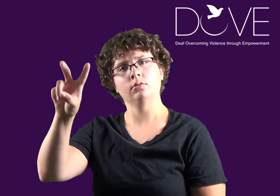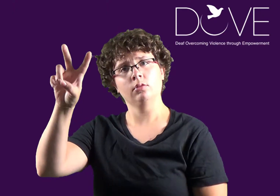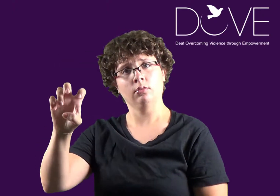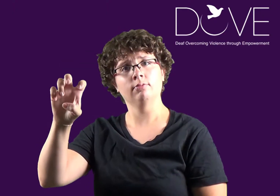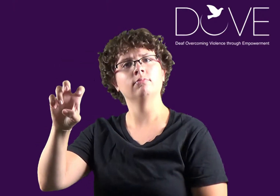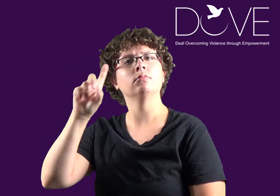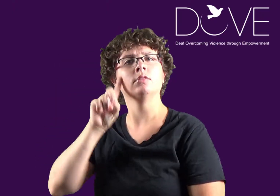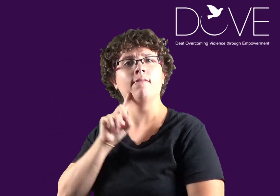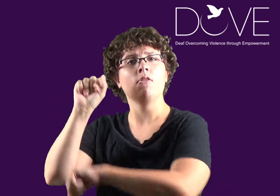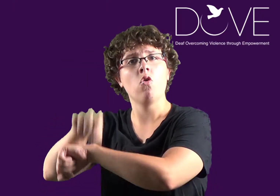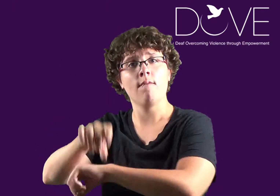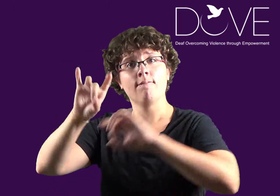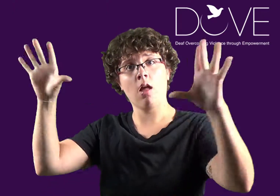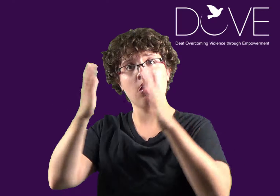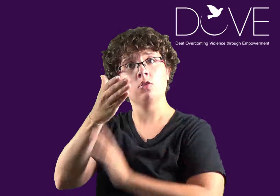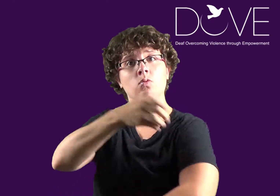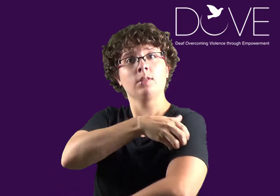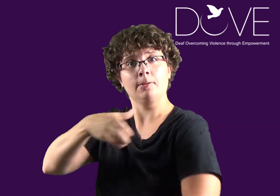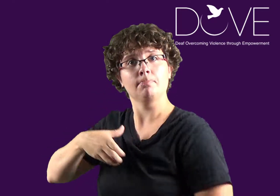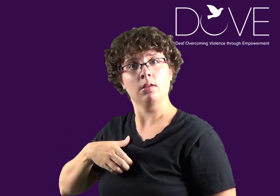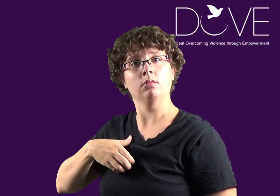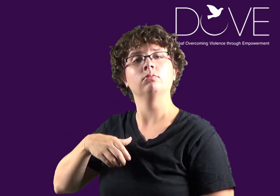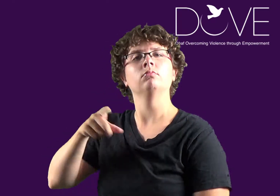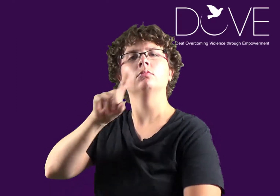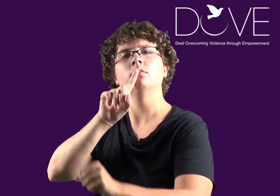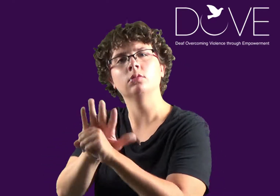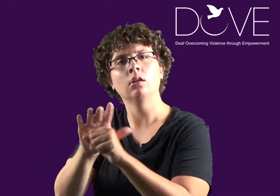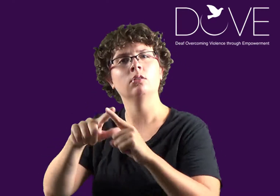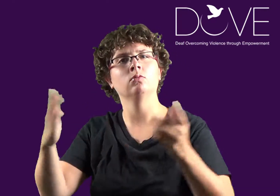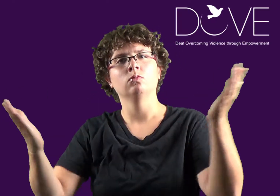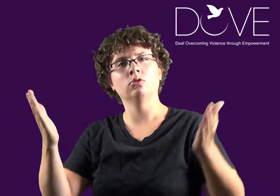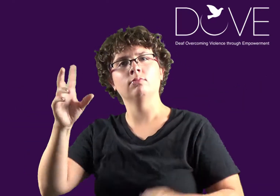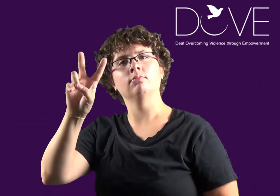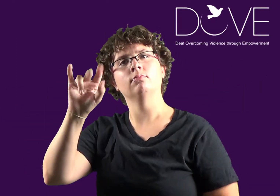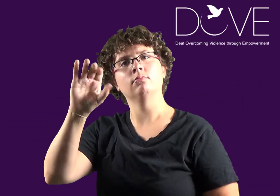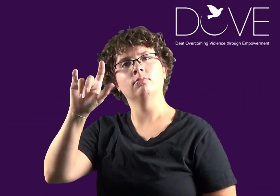DOVE, Deaf Overcoming Violence through Empowerment, is dedicated to provide services